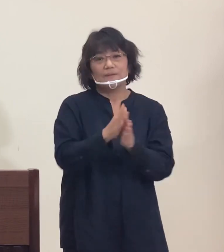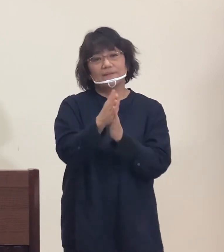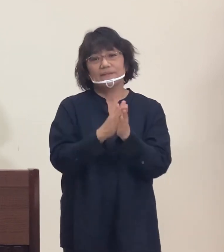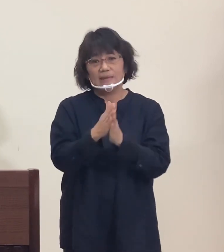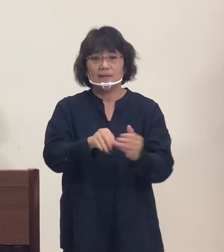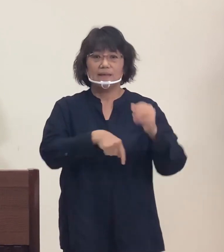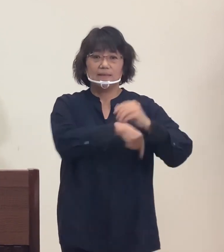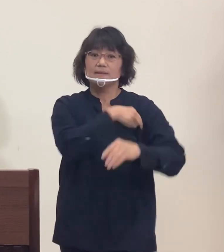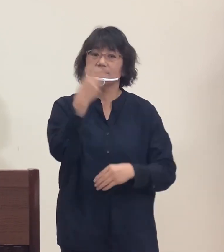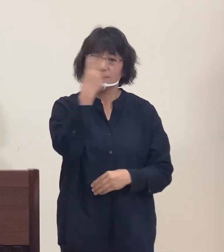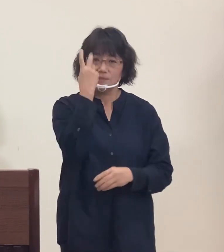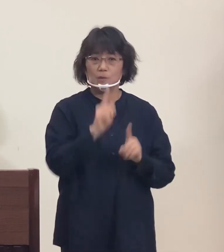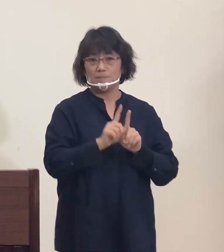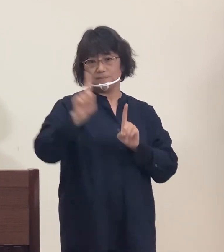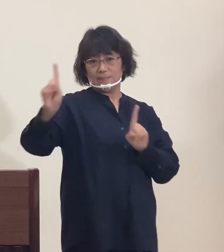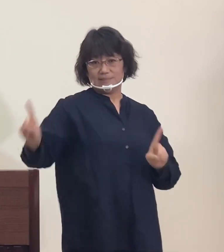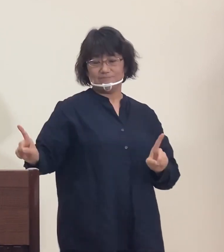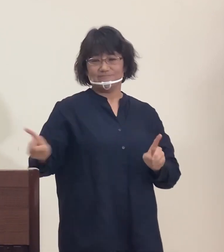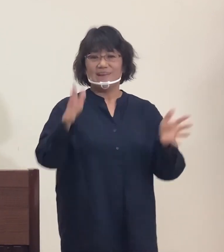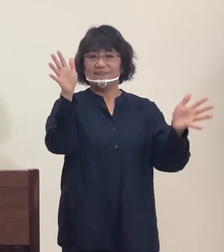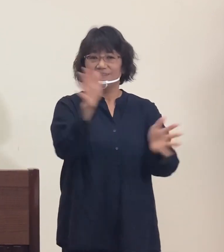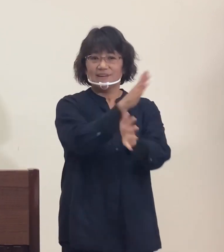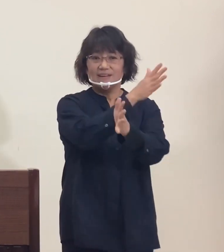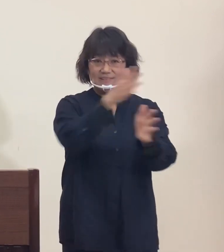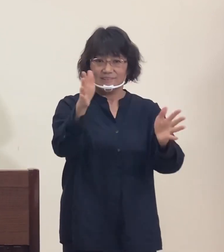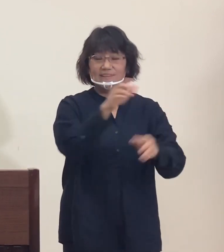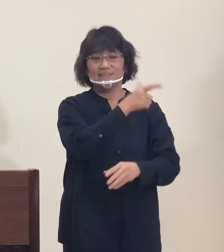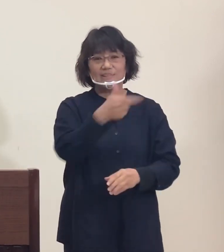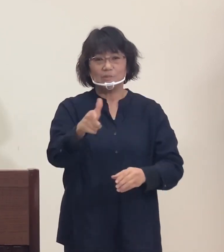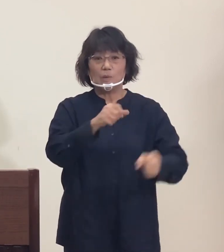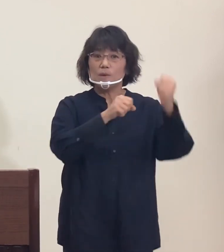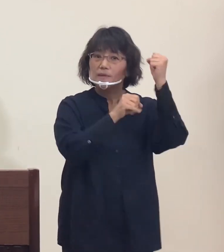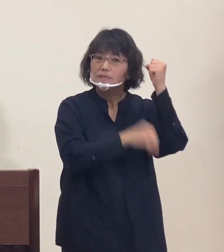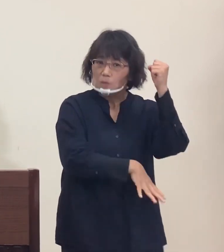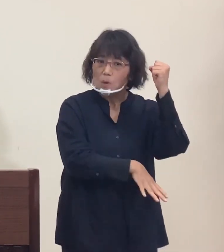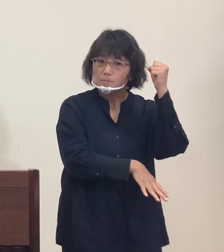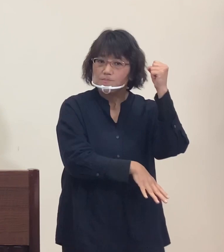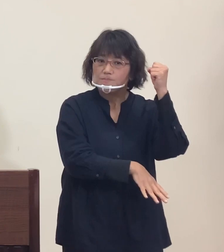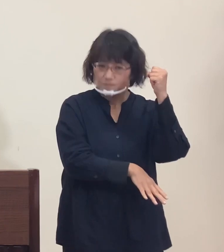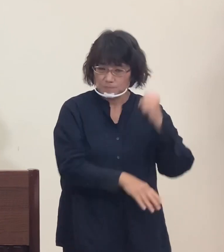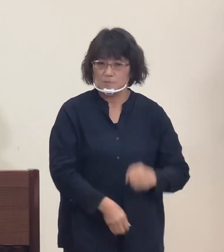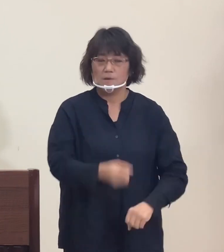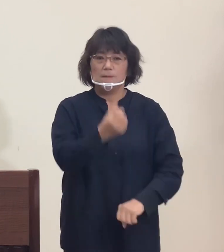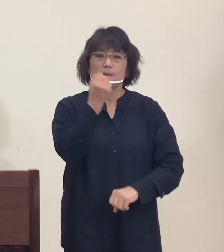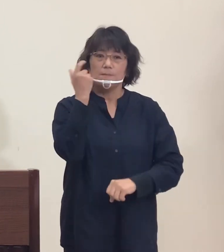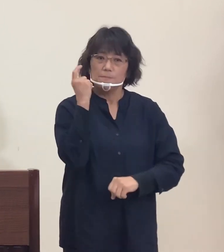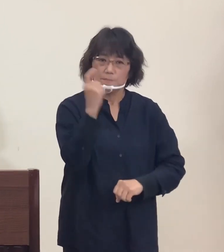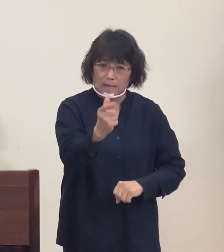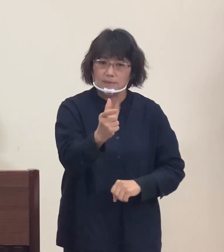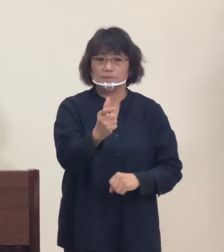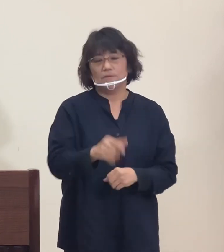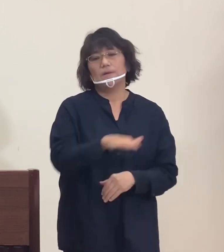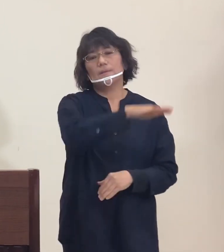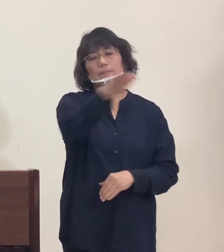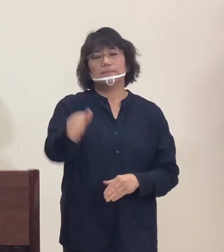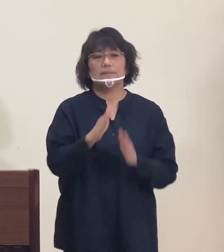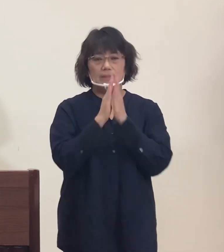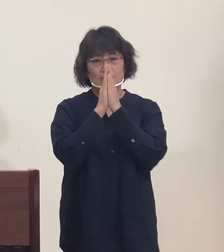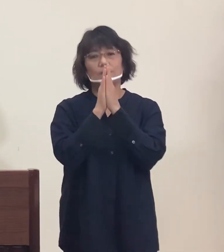keeping 2 meters of social distance, ventilation and so forth.